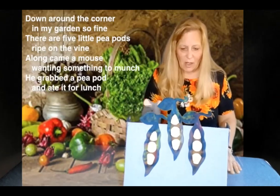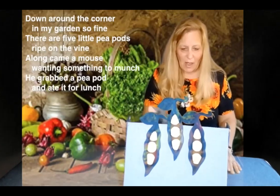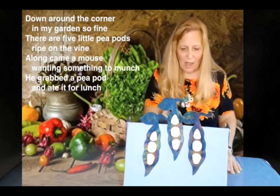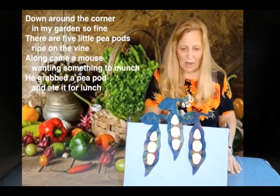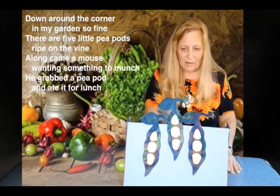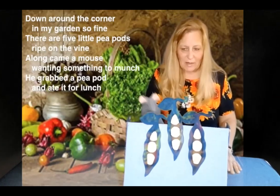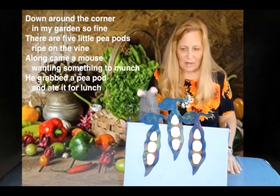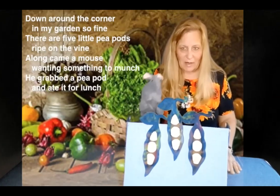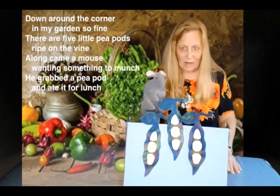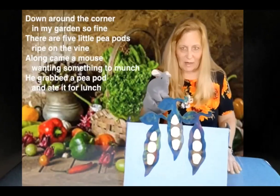And he